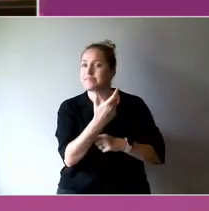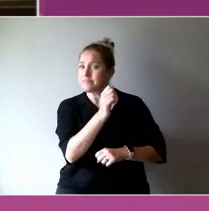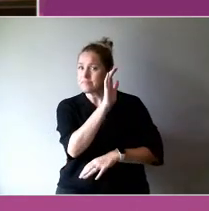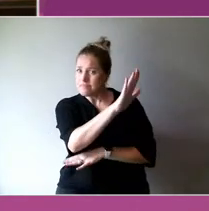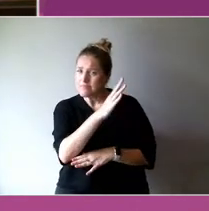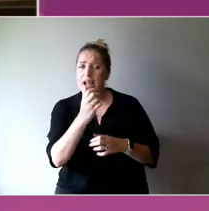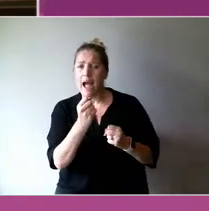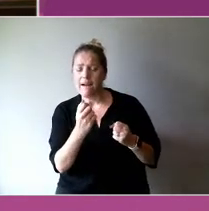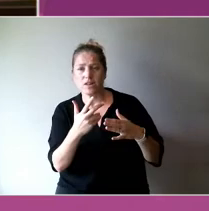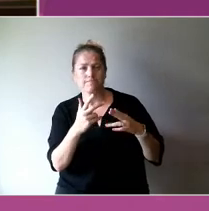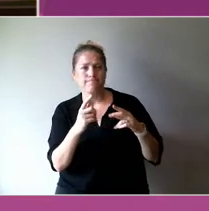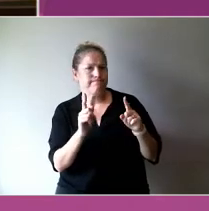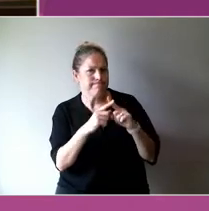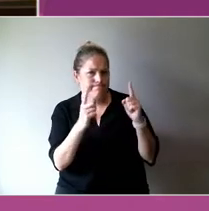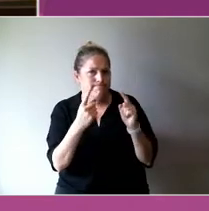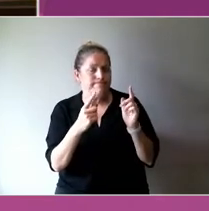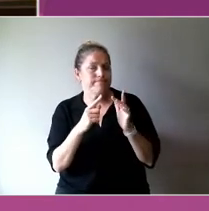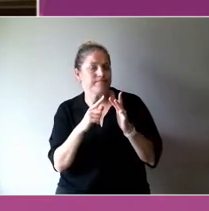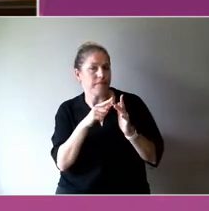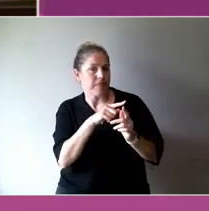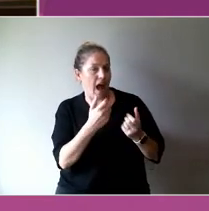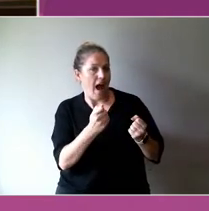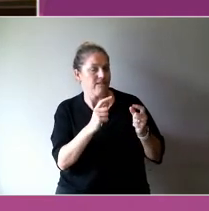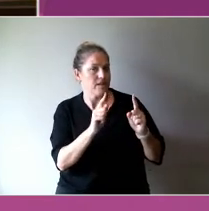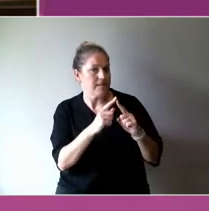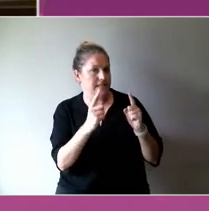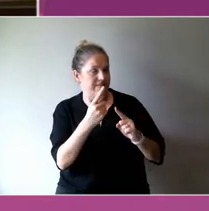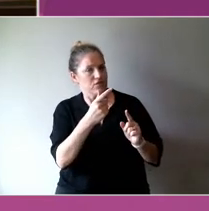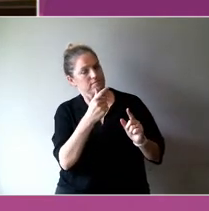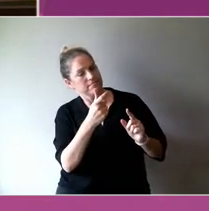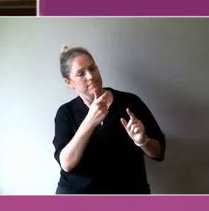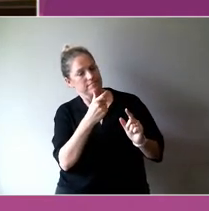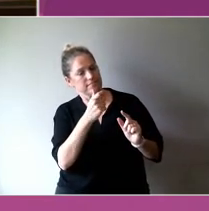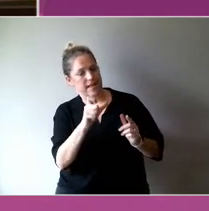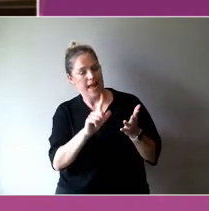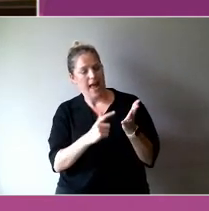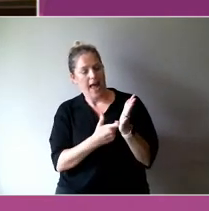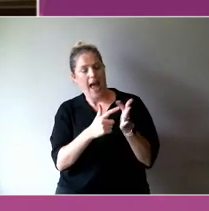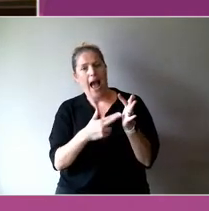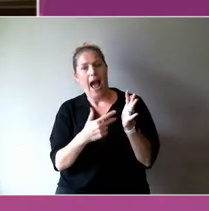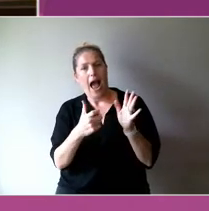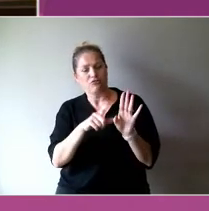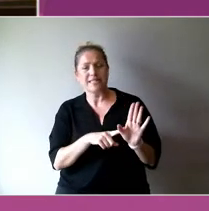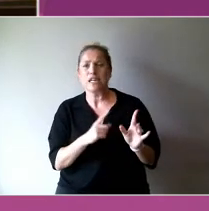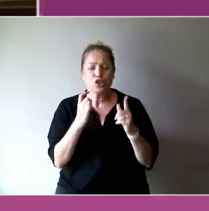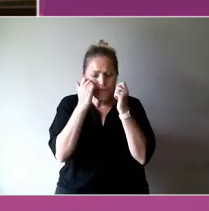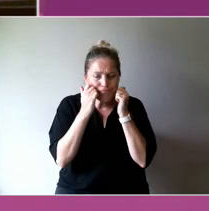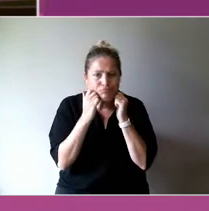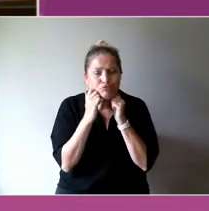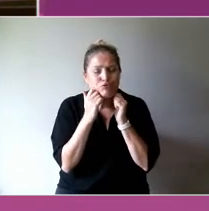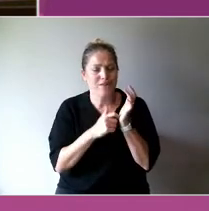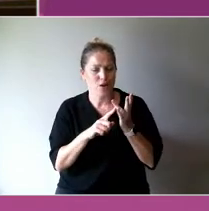Wouldn't that be a better currency and ways of measuring us as a country rather than money.